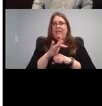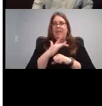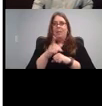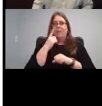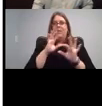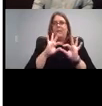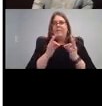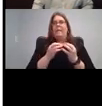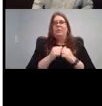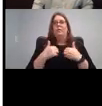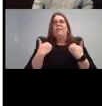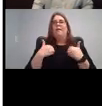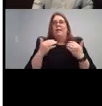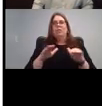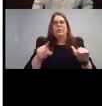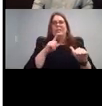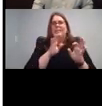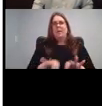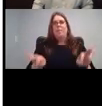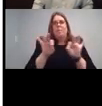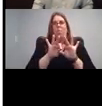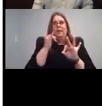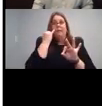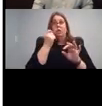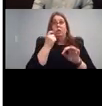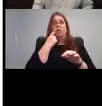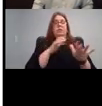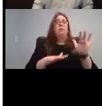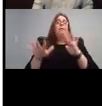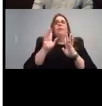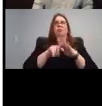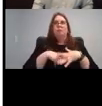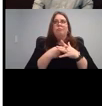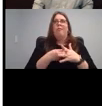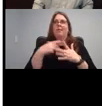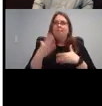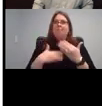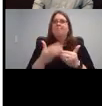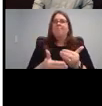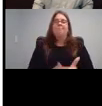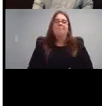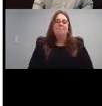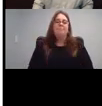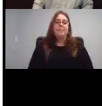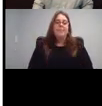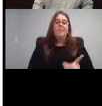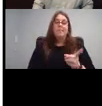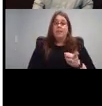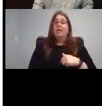so important when you're just getting started. These are webcasts I believe they were all